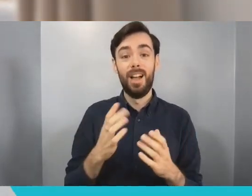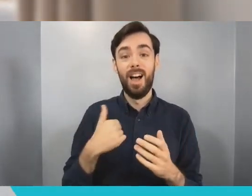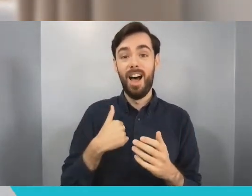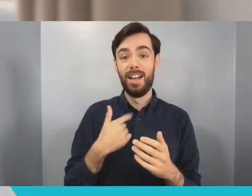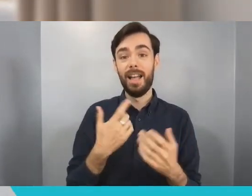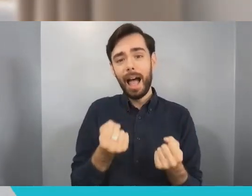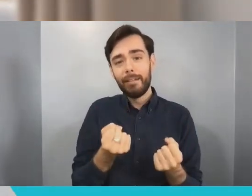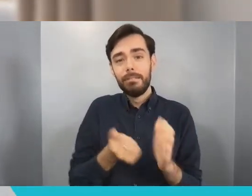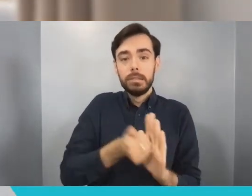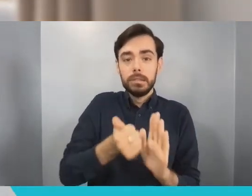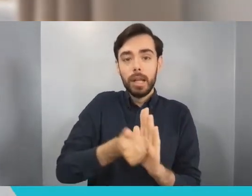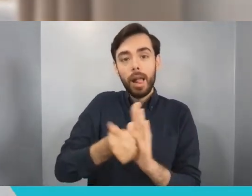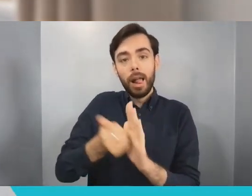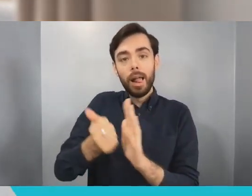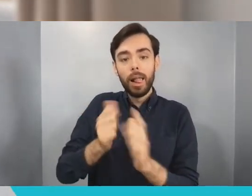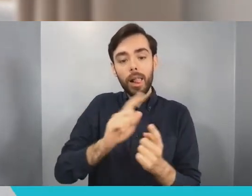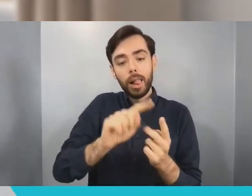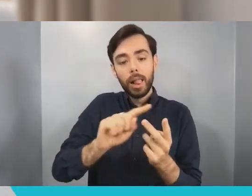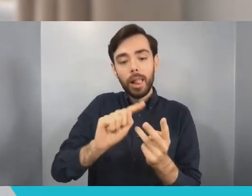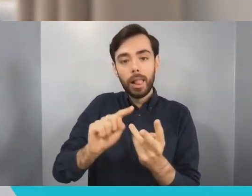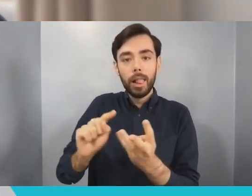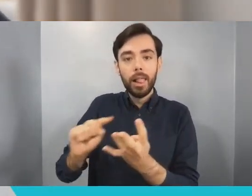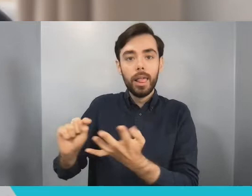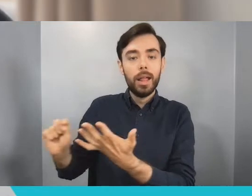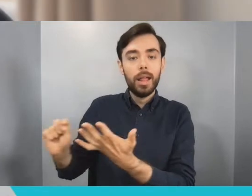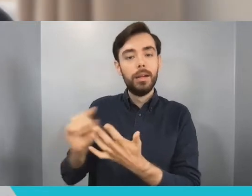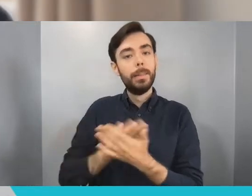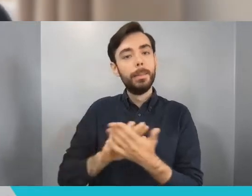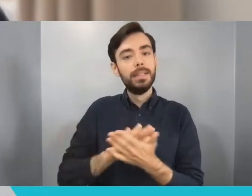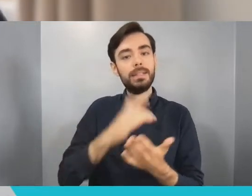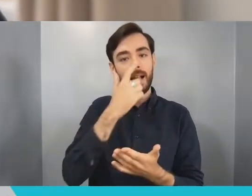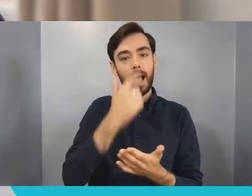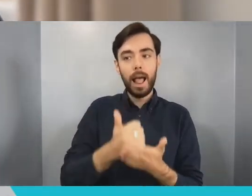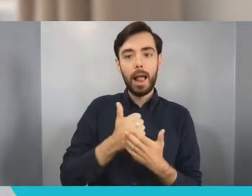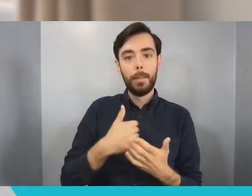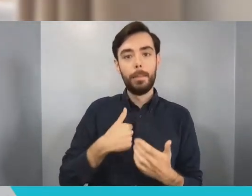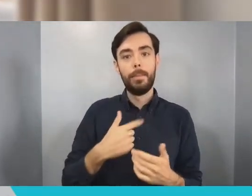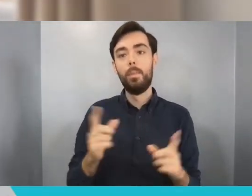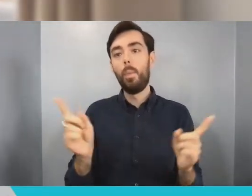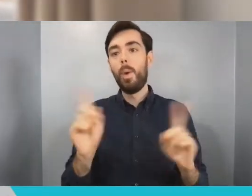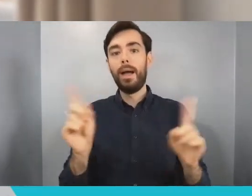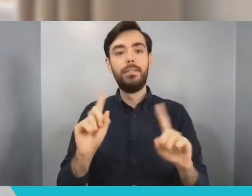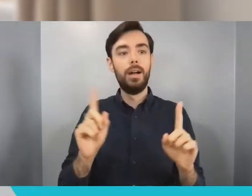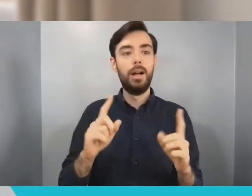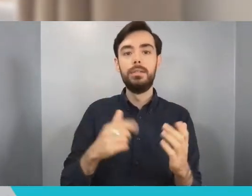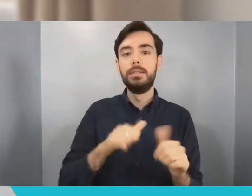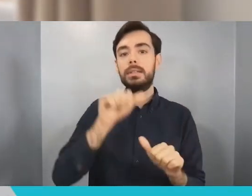I chose. A really great understanding of the fundamental principles rather than being an